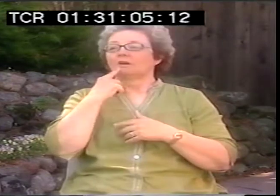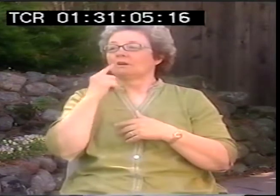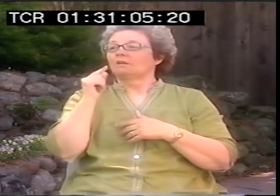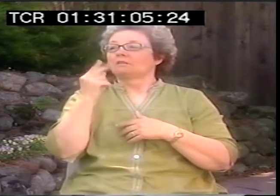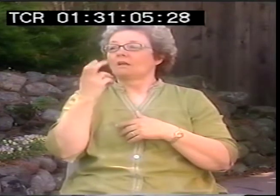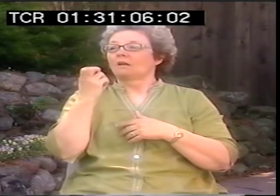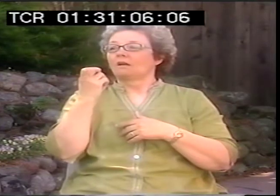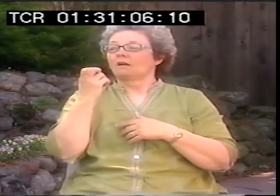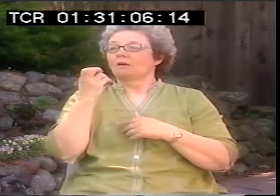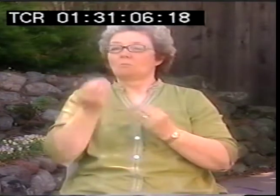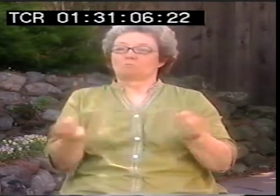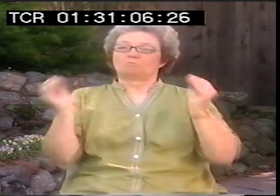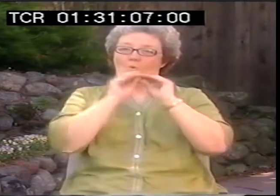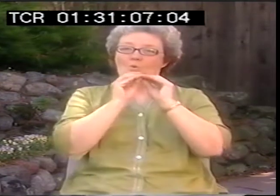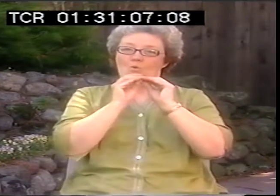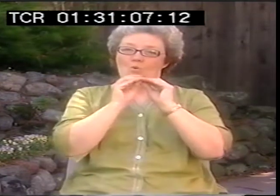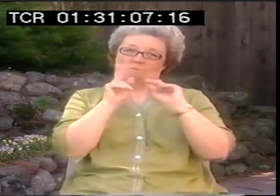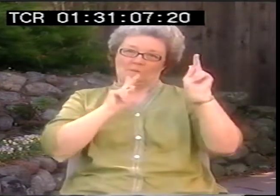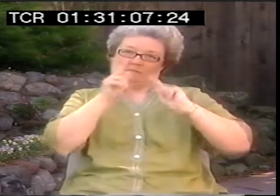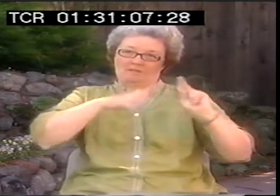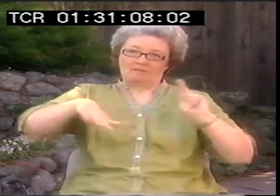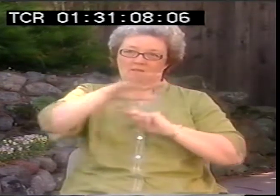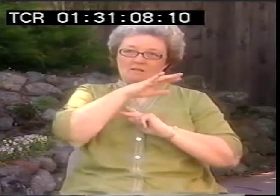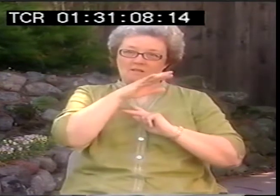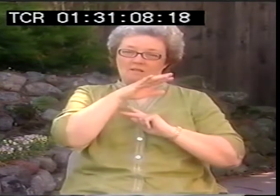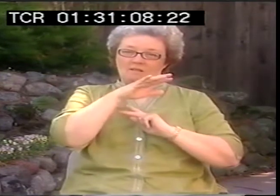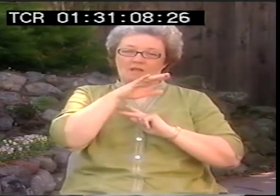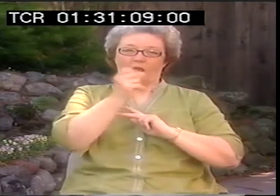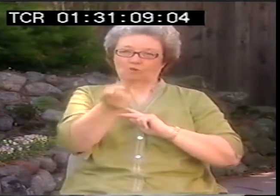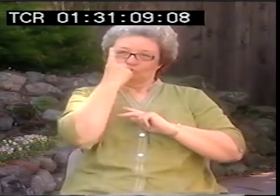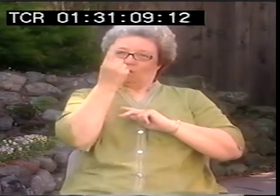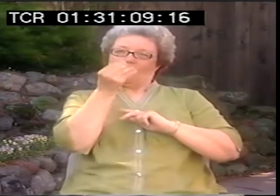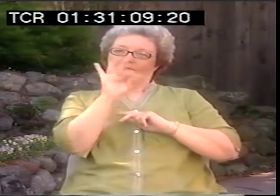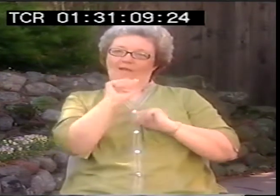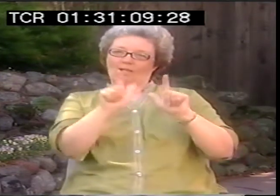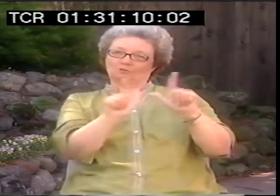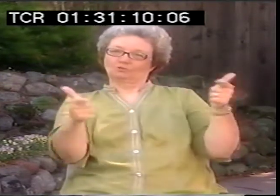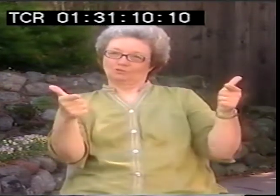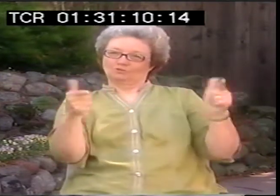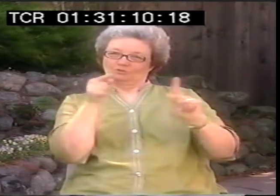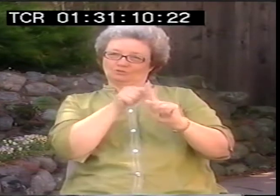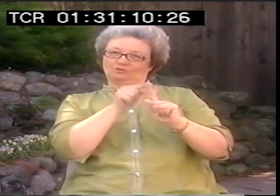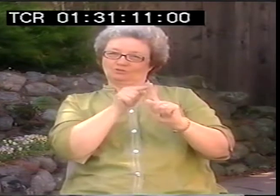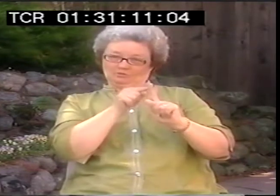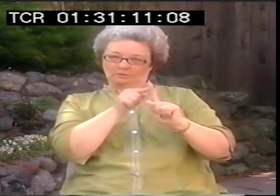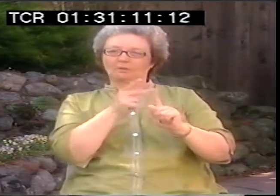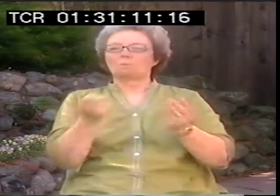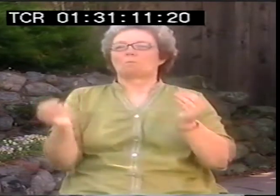that a person from Czechoslovakia said one time. The more that people understand about their language,